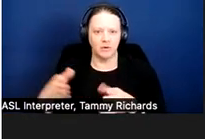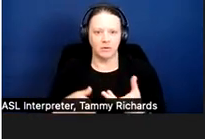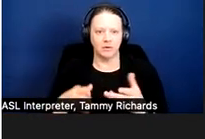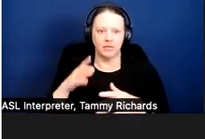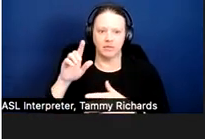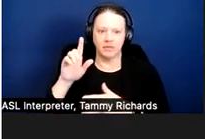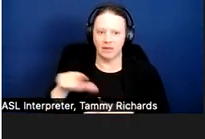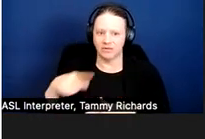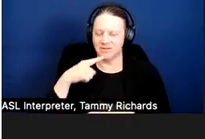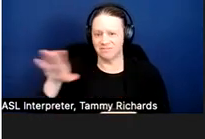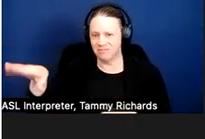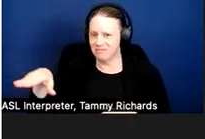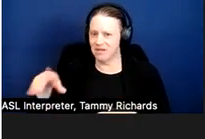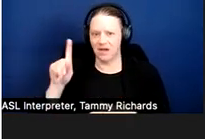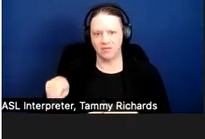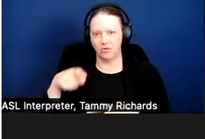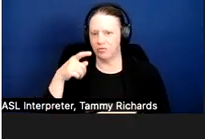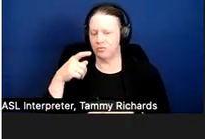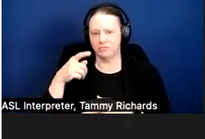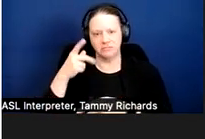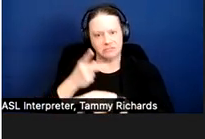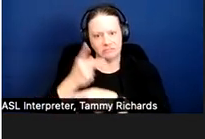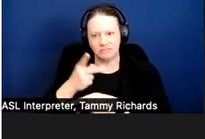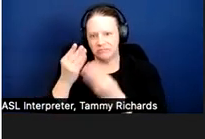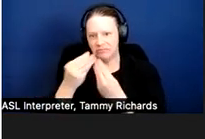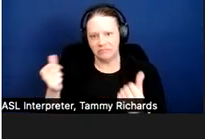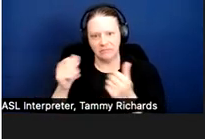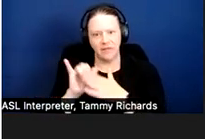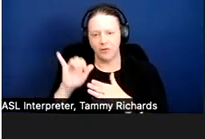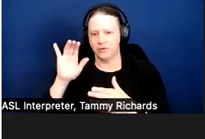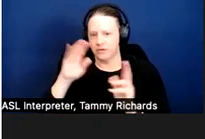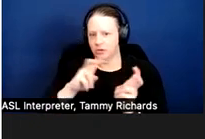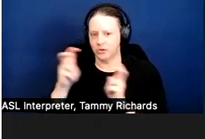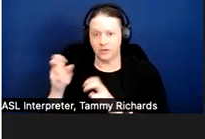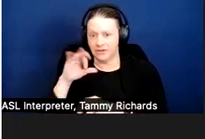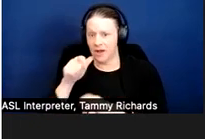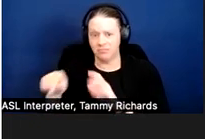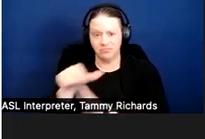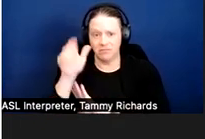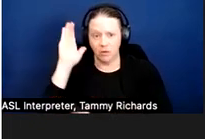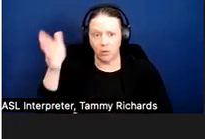What can you help him with?